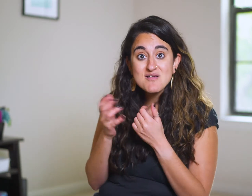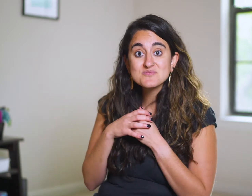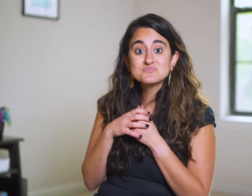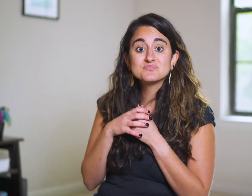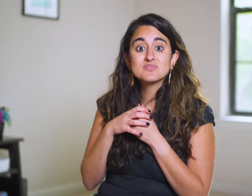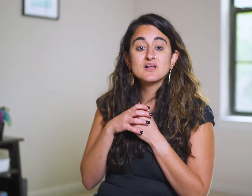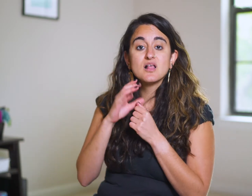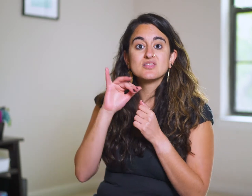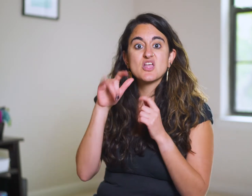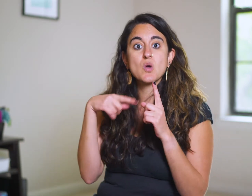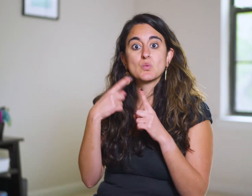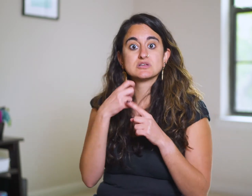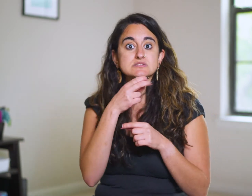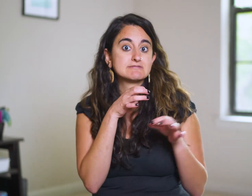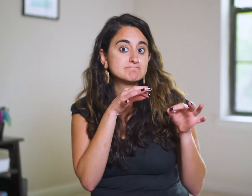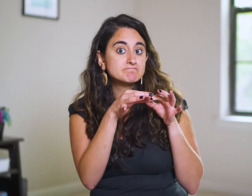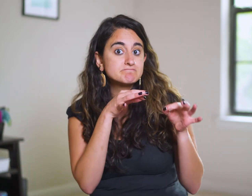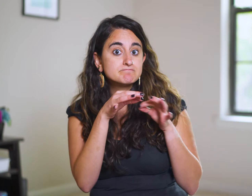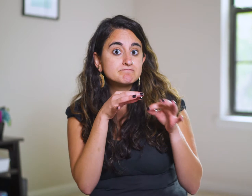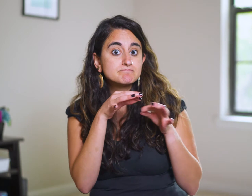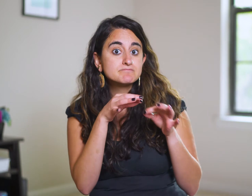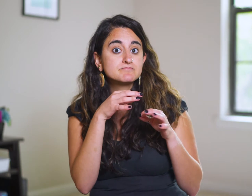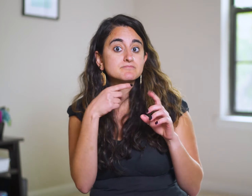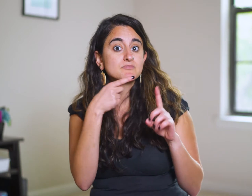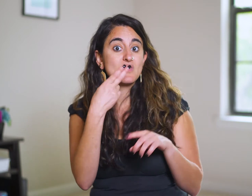and that’s when she fills him in on what